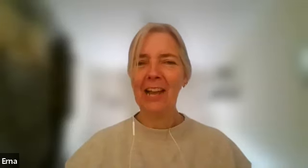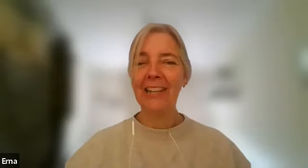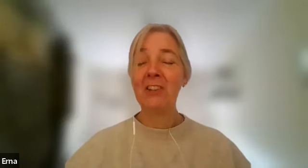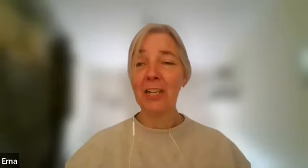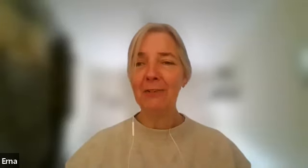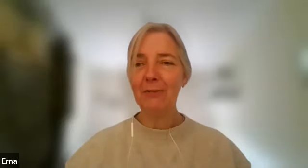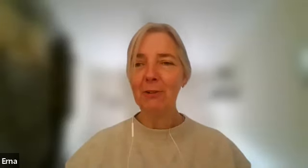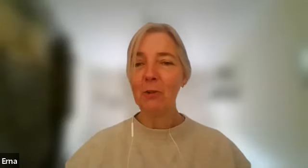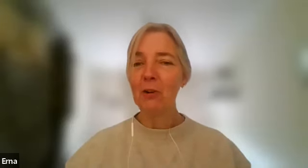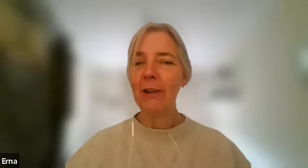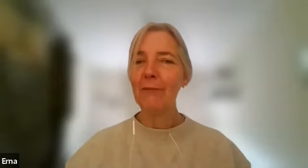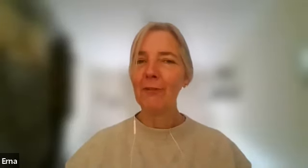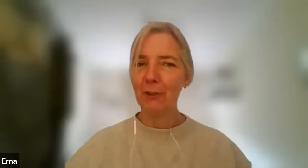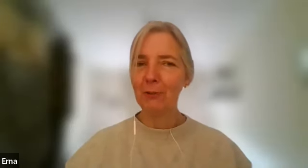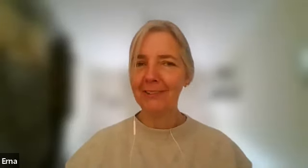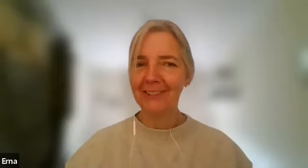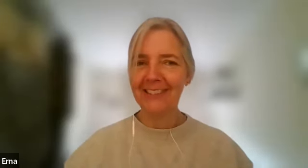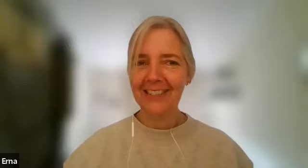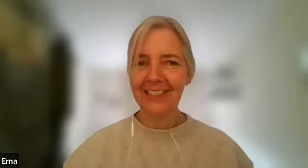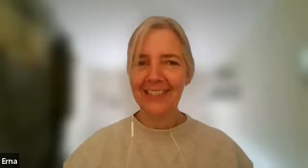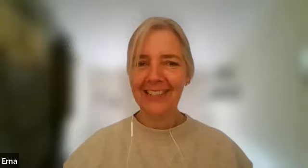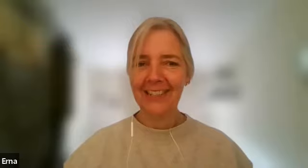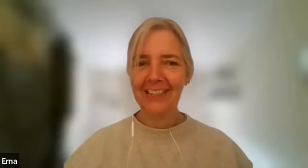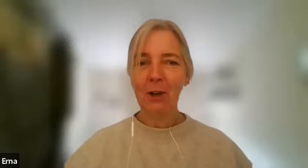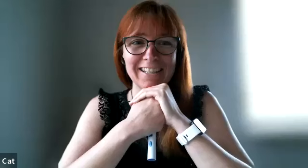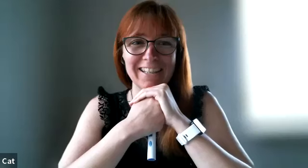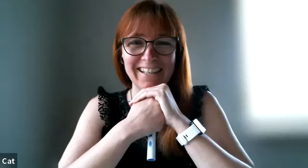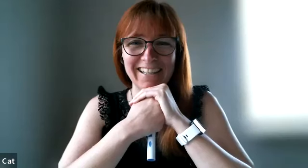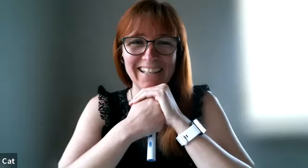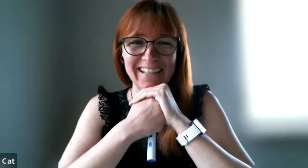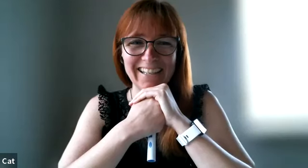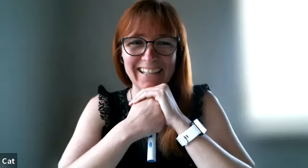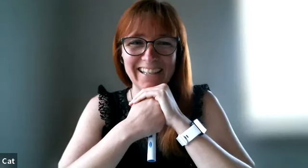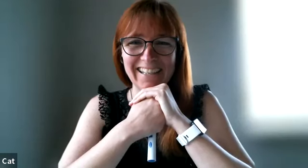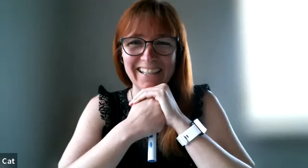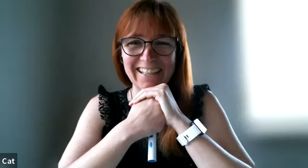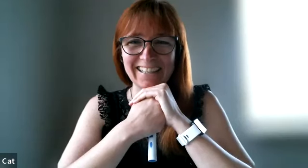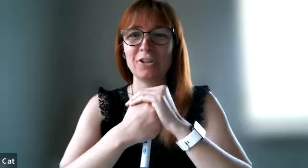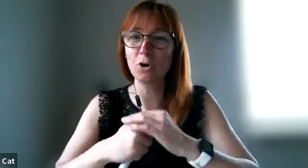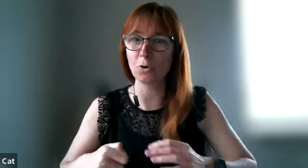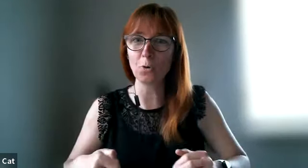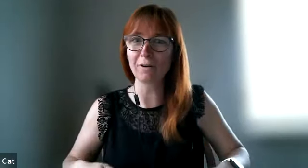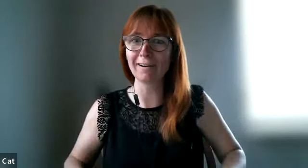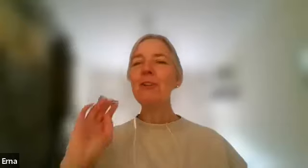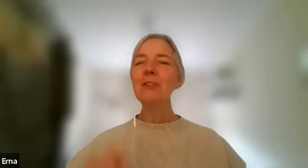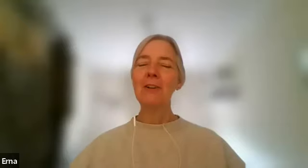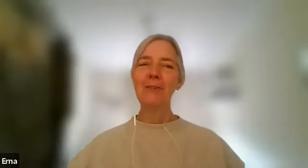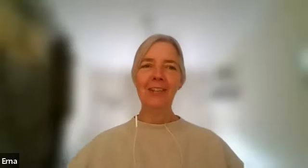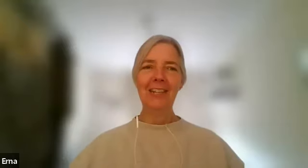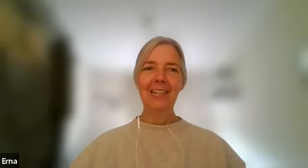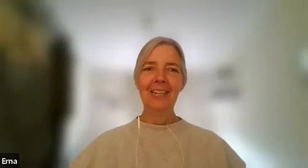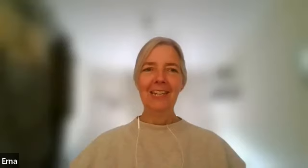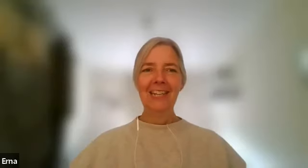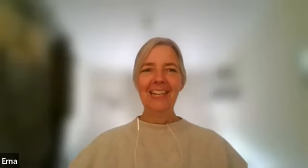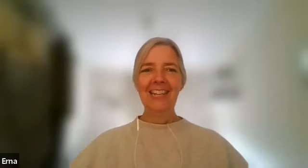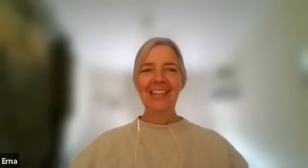i kind of froze or i froze oh now you're loving are you froze my first no i'm not frozen